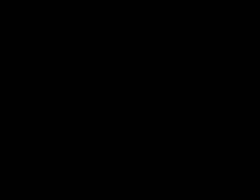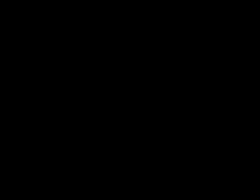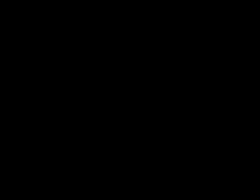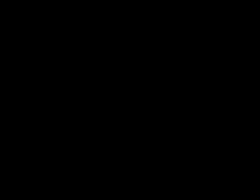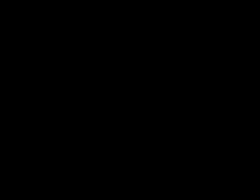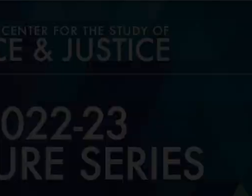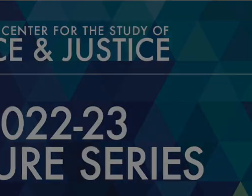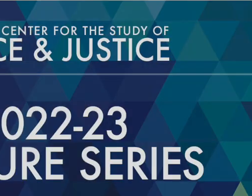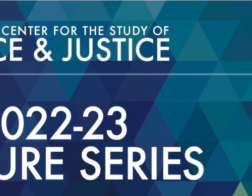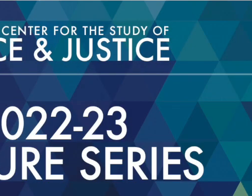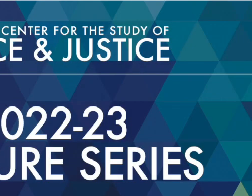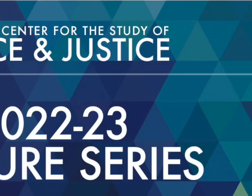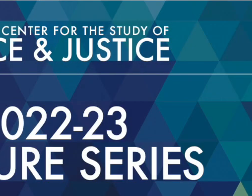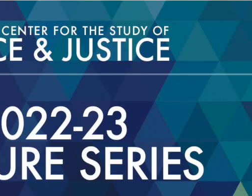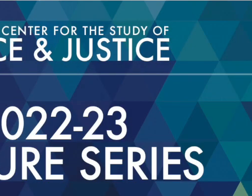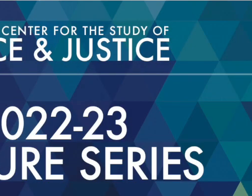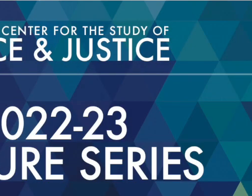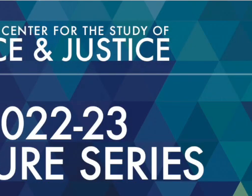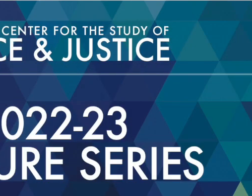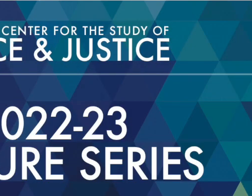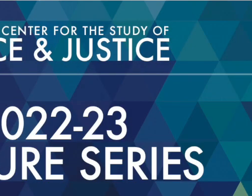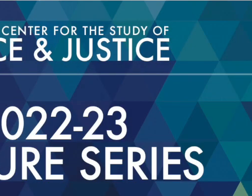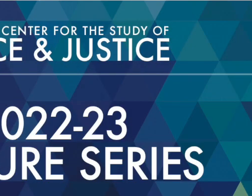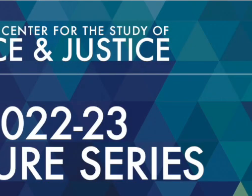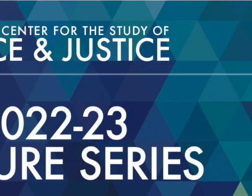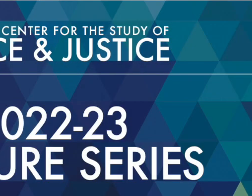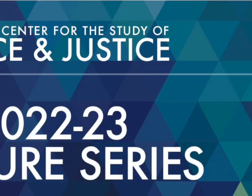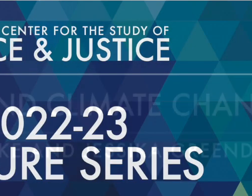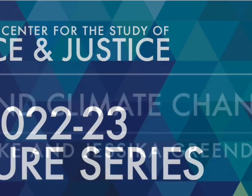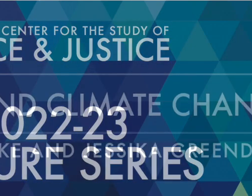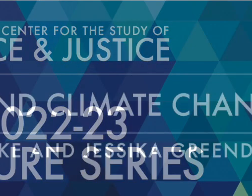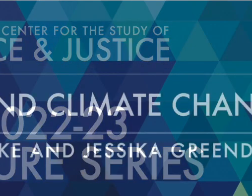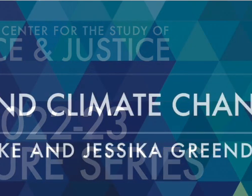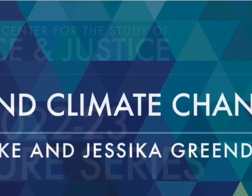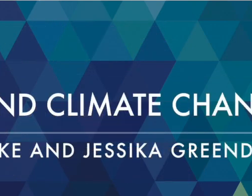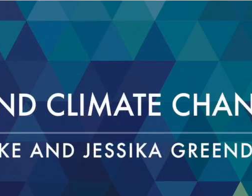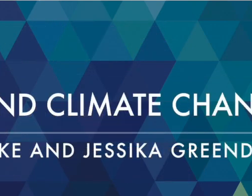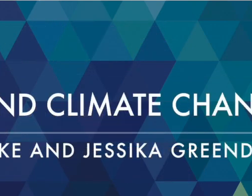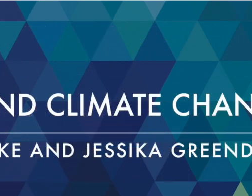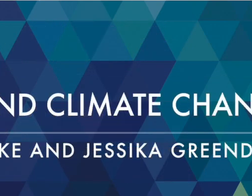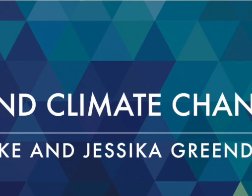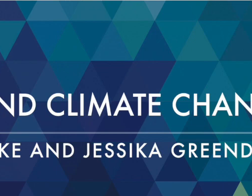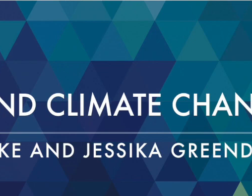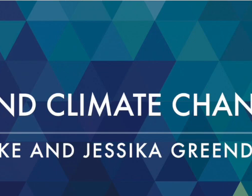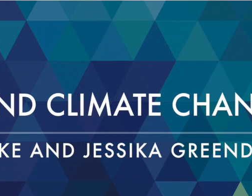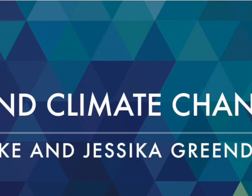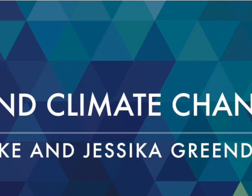Welcome, everybody. Good evening, everyone. My name is Tom Loric.